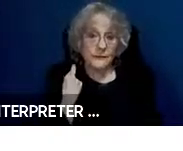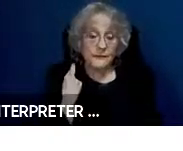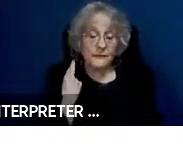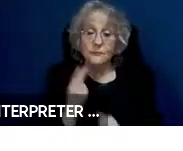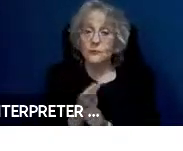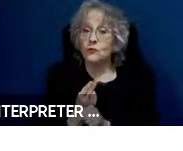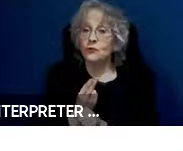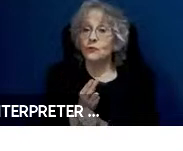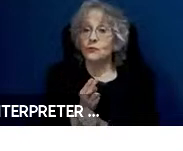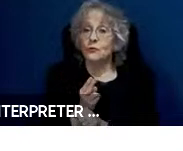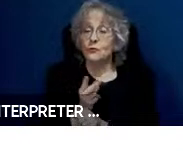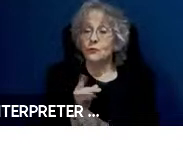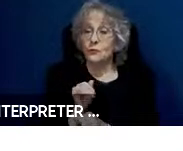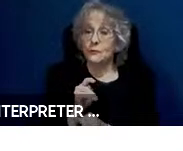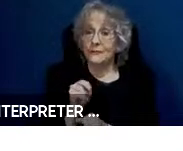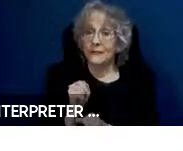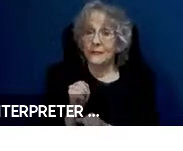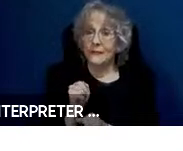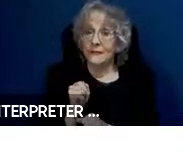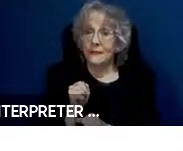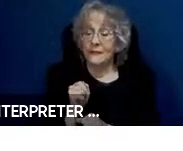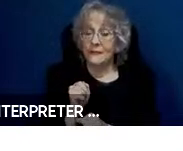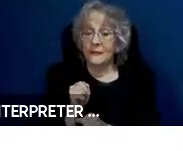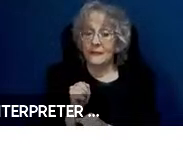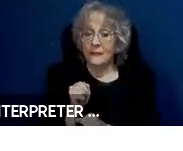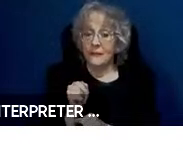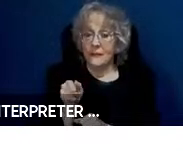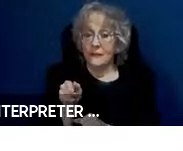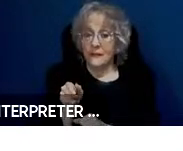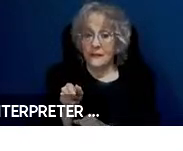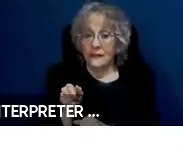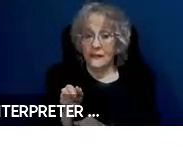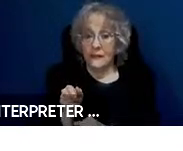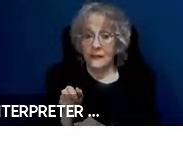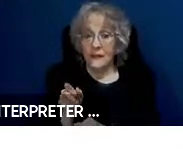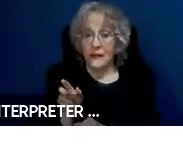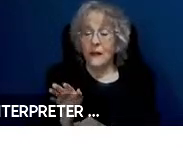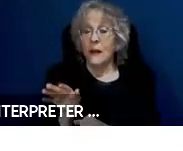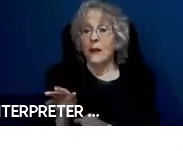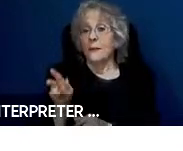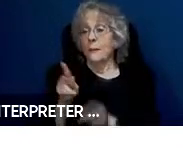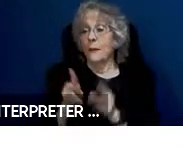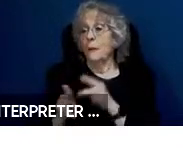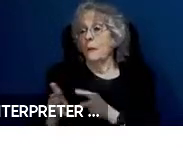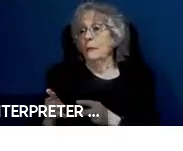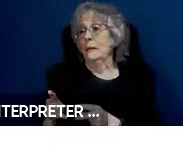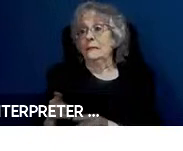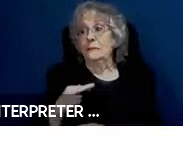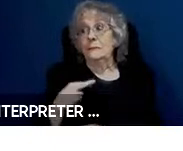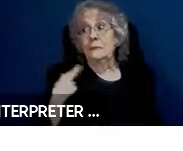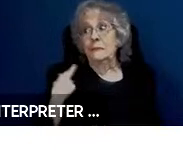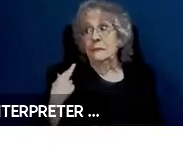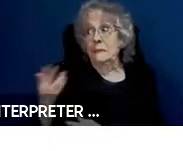these individuals are people that might be riskier to hire or to employ or to insure.